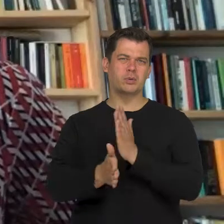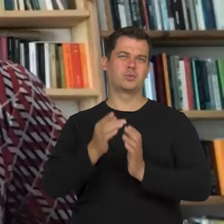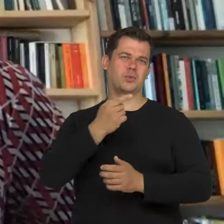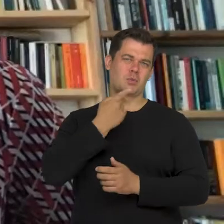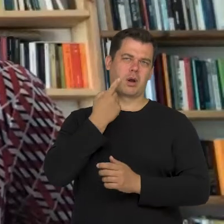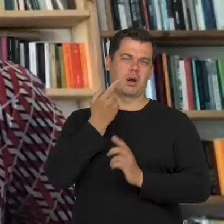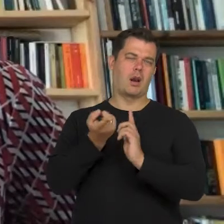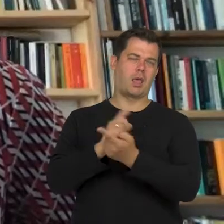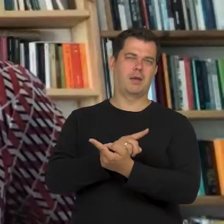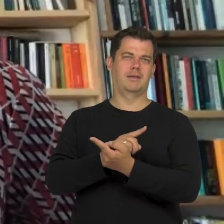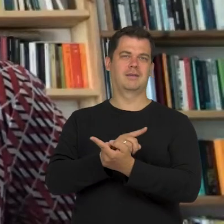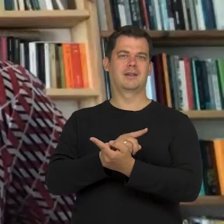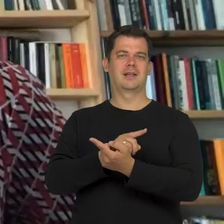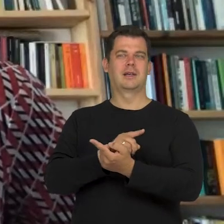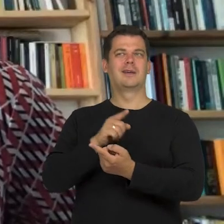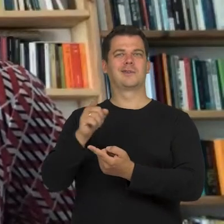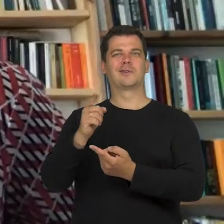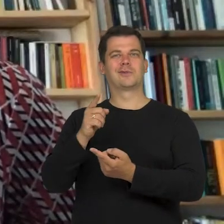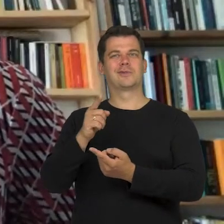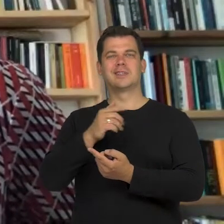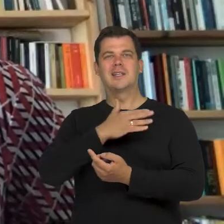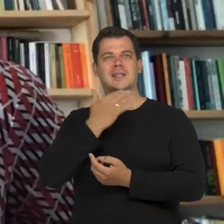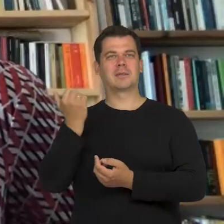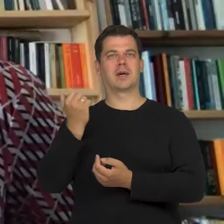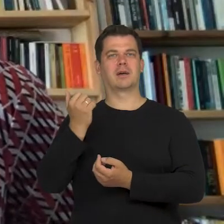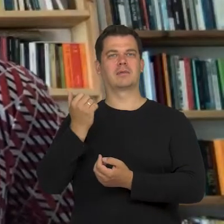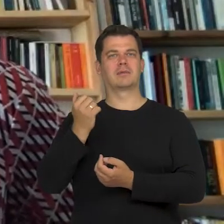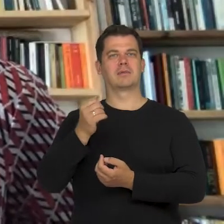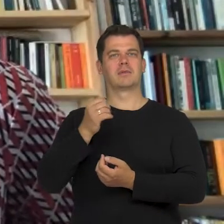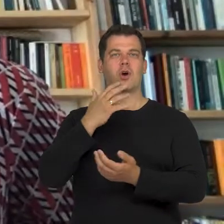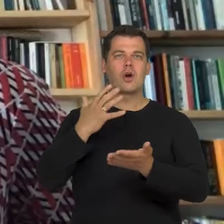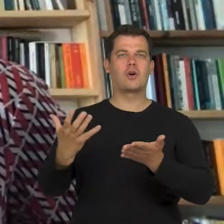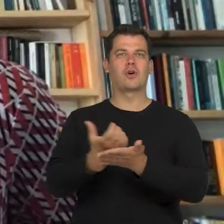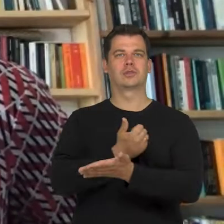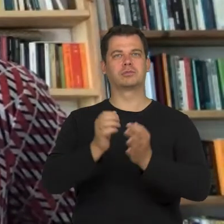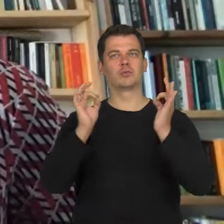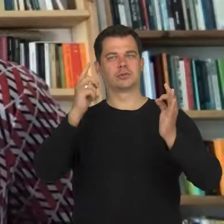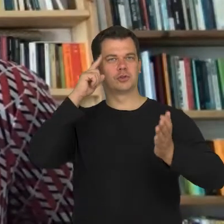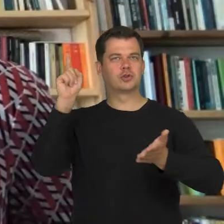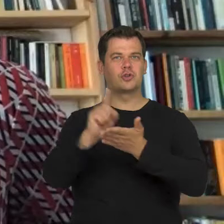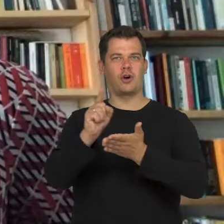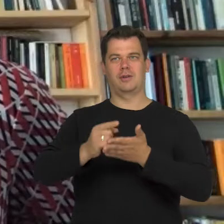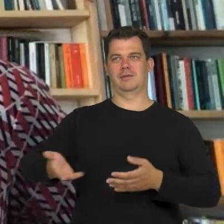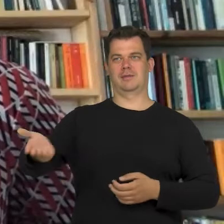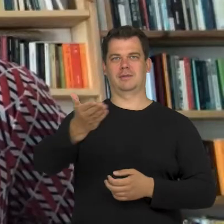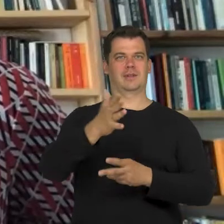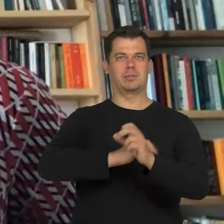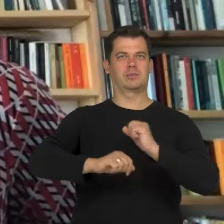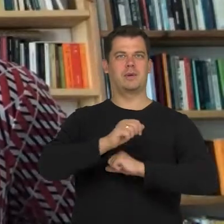It's absolutely not using the talents and the possibilities which are there for the taking